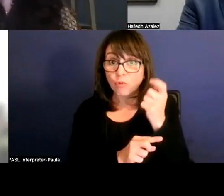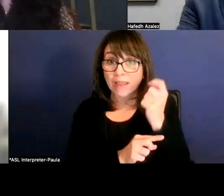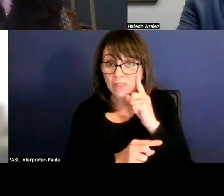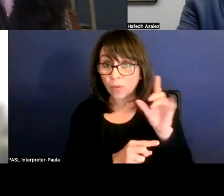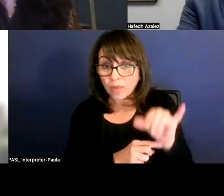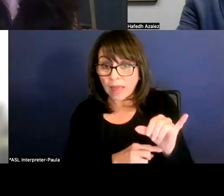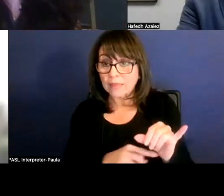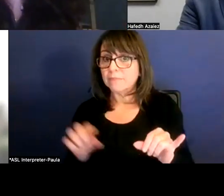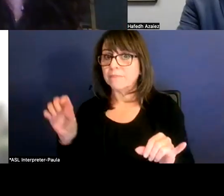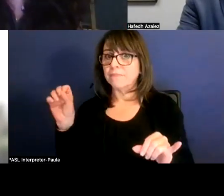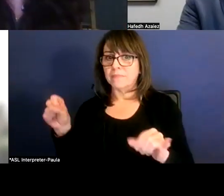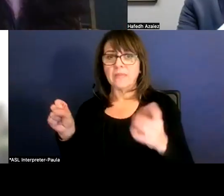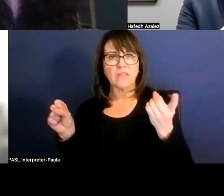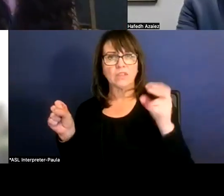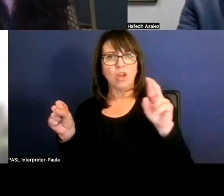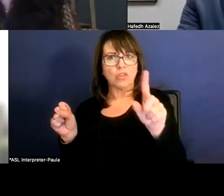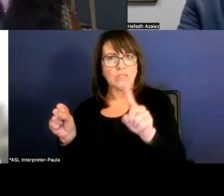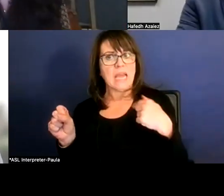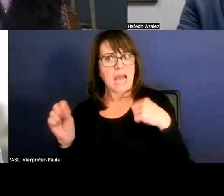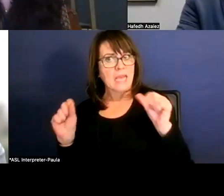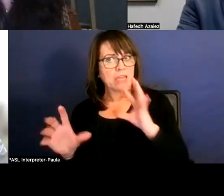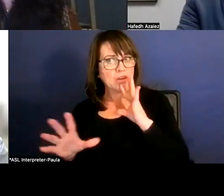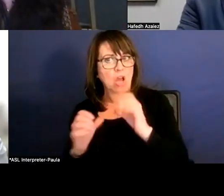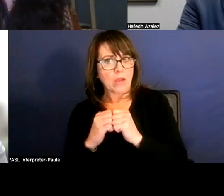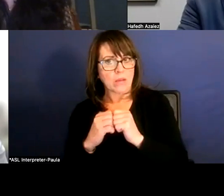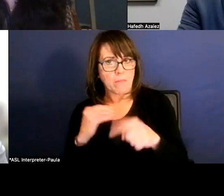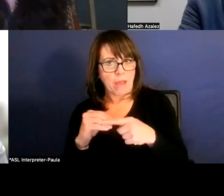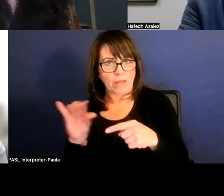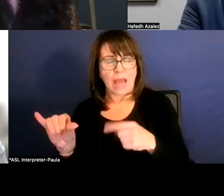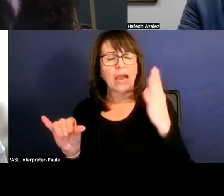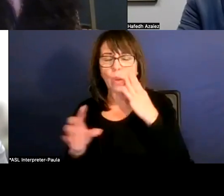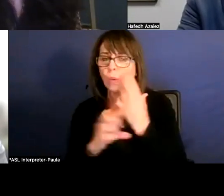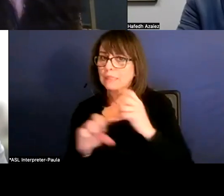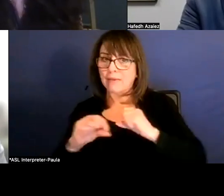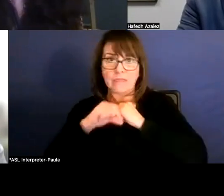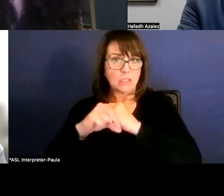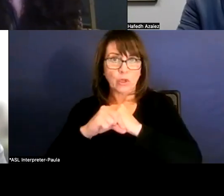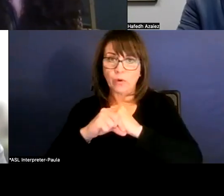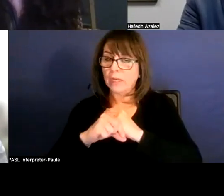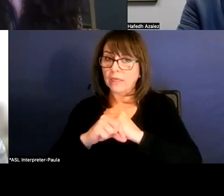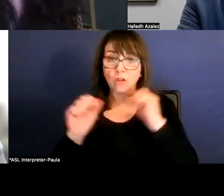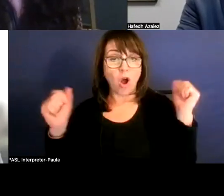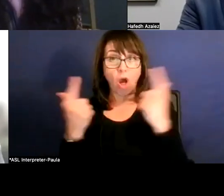I can talk to that. I know safety and security is never was mine and rightfully.